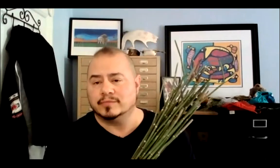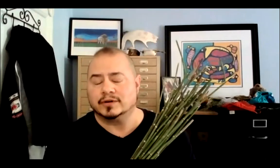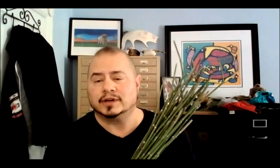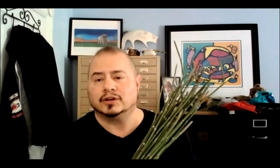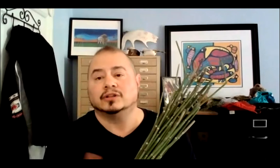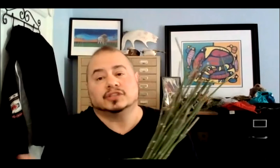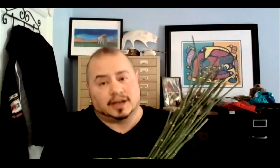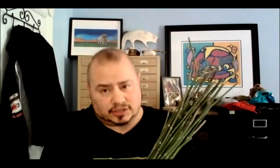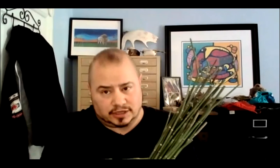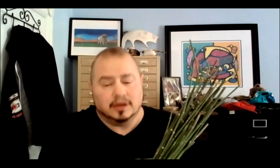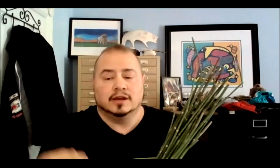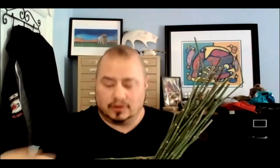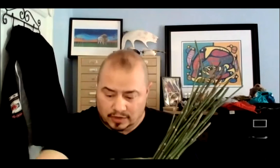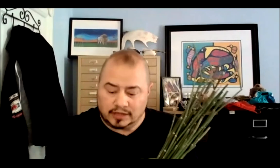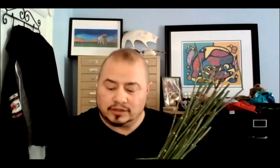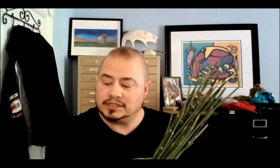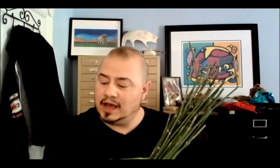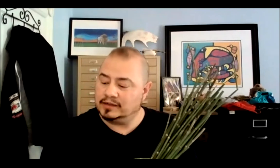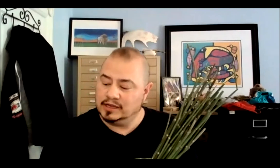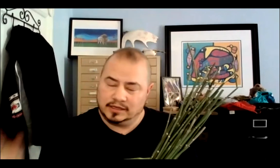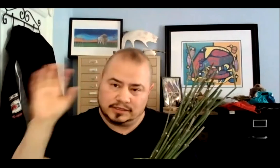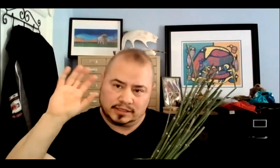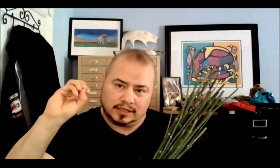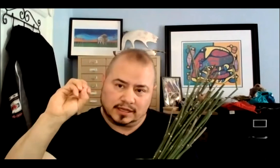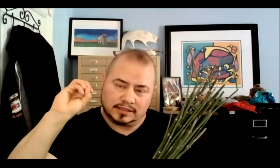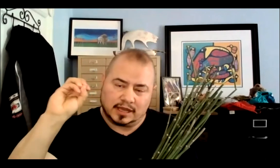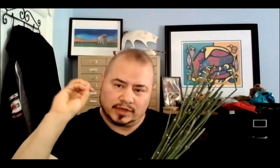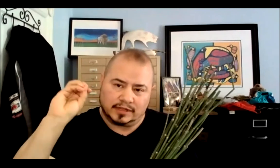talk about and acknowledge and actually create this act, is to take that asemaa,